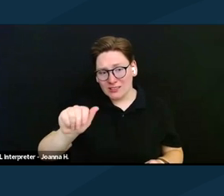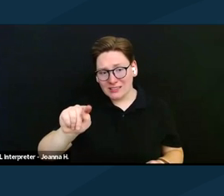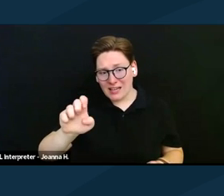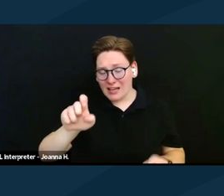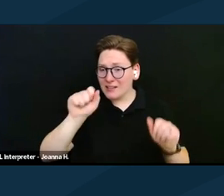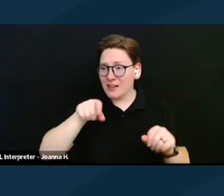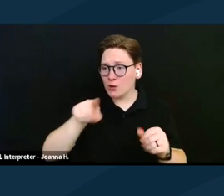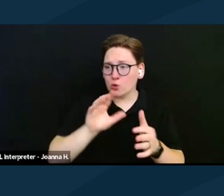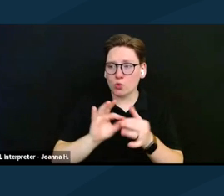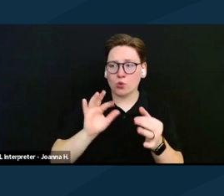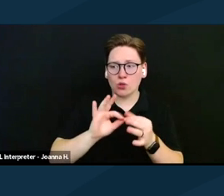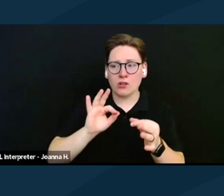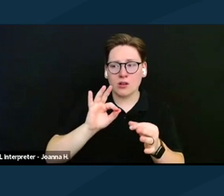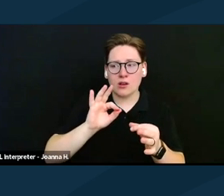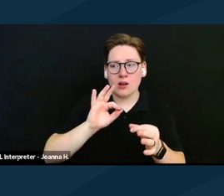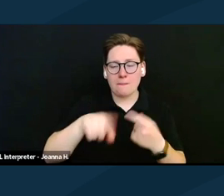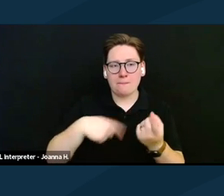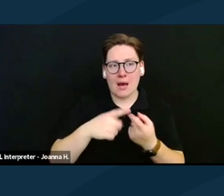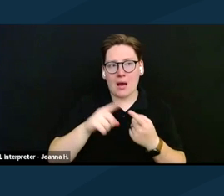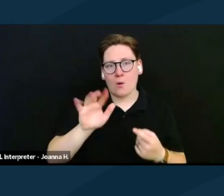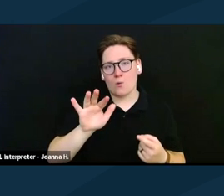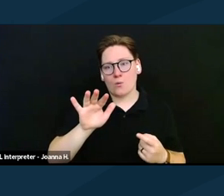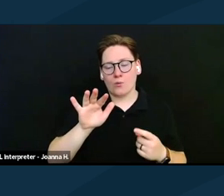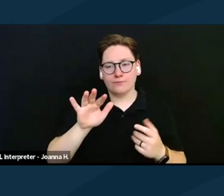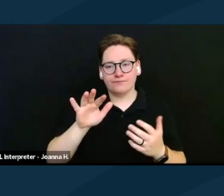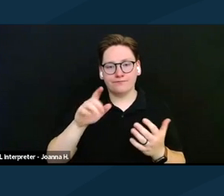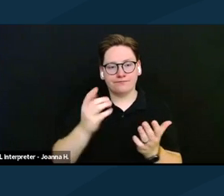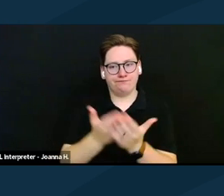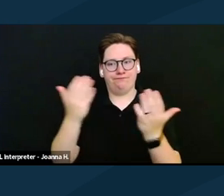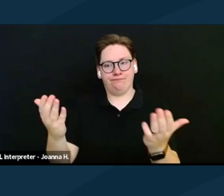to the distinction between living with a partner